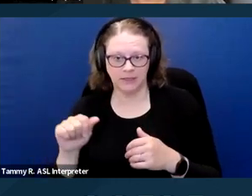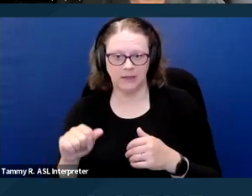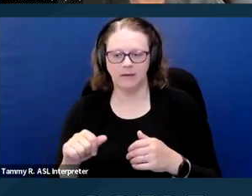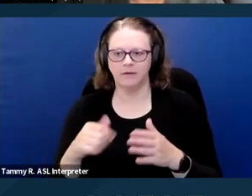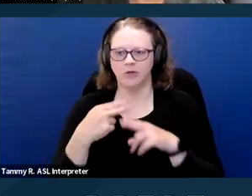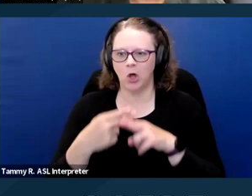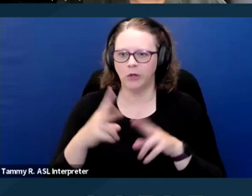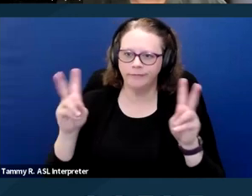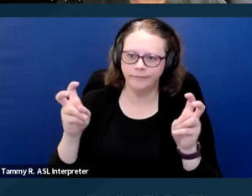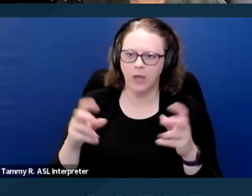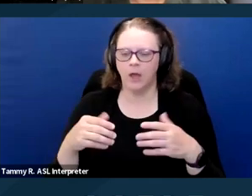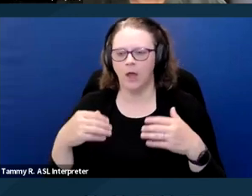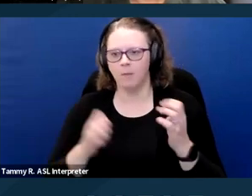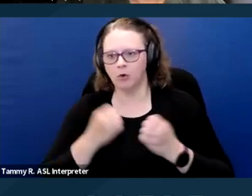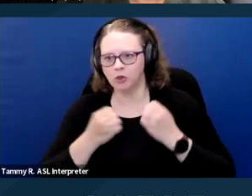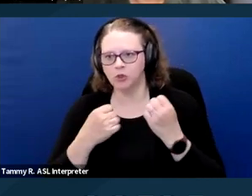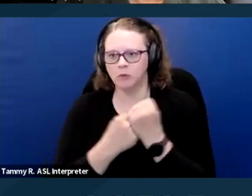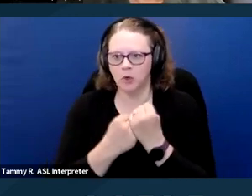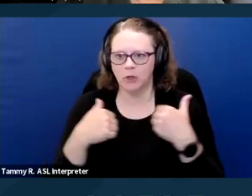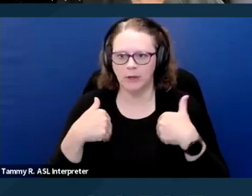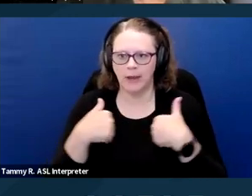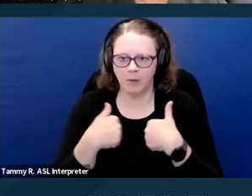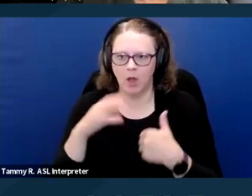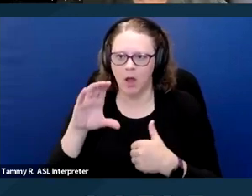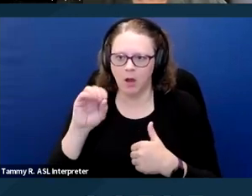or a companion animal or comfort animal. Different terms like that.